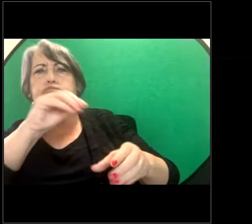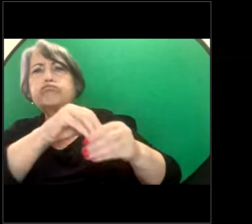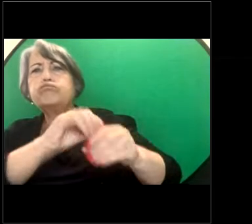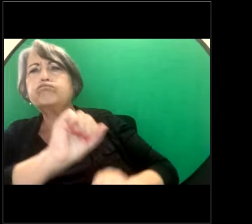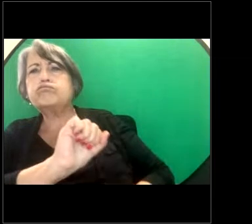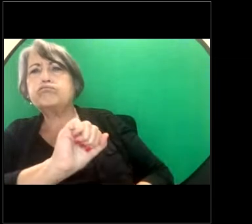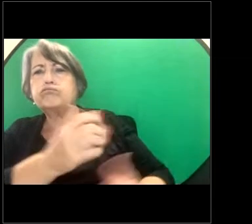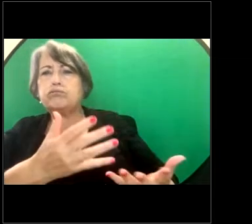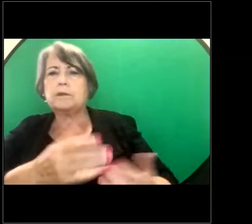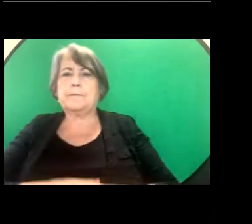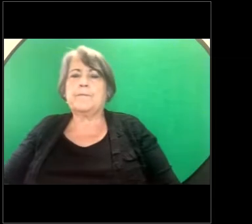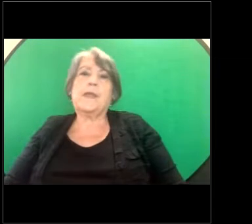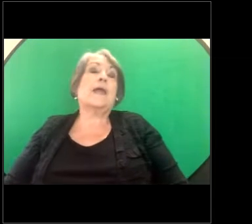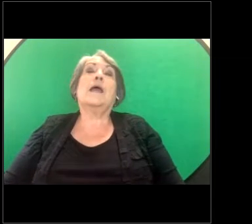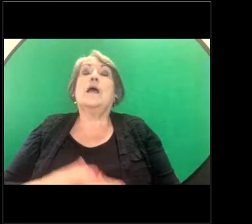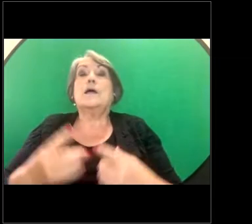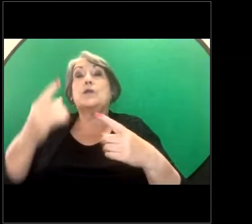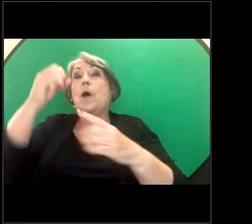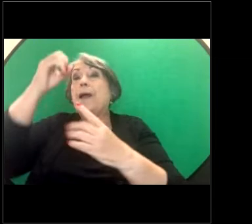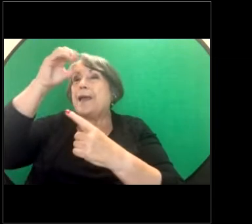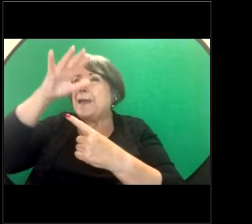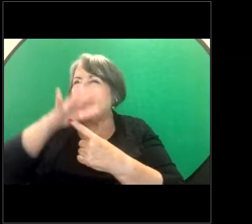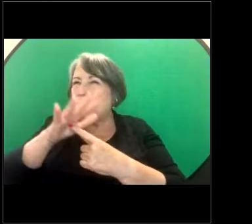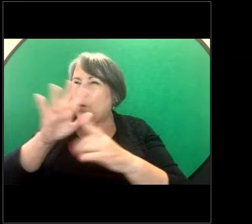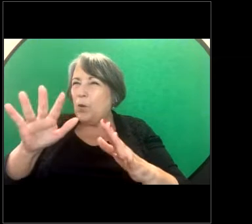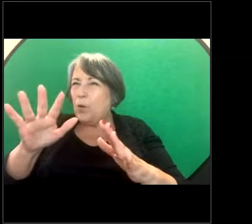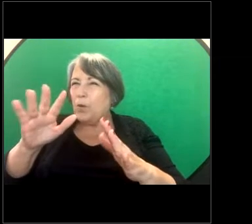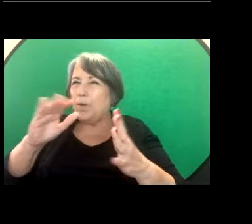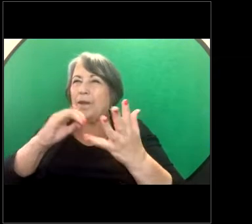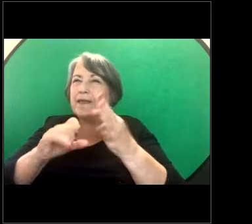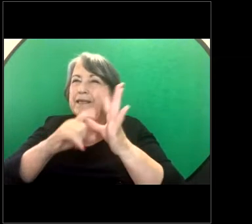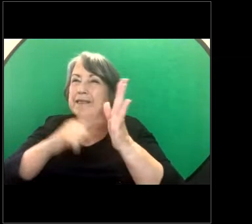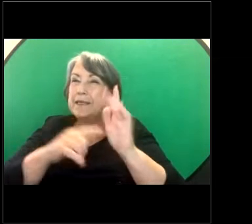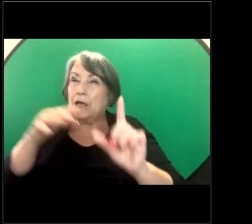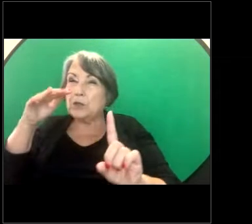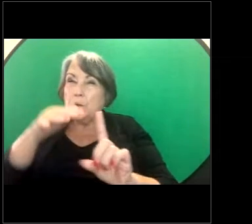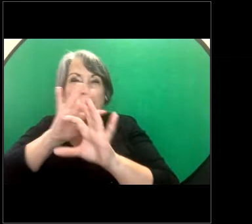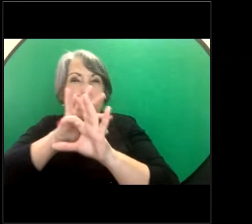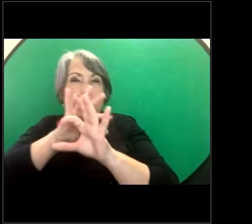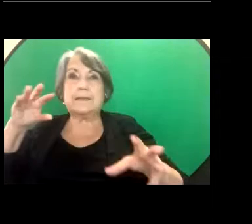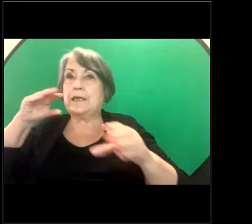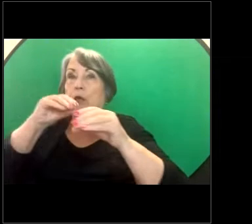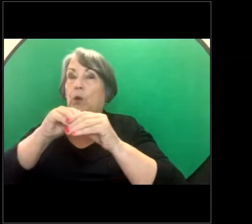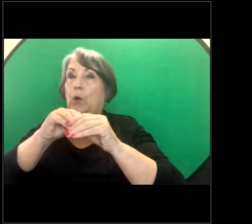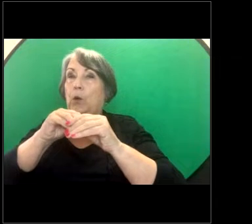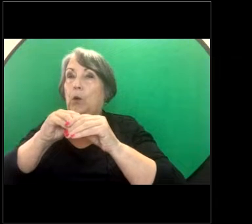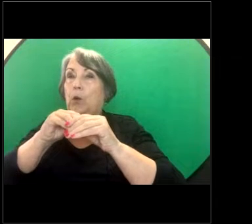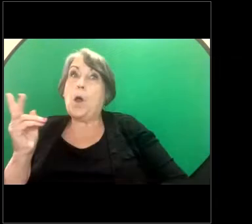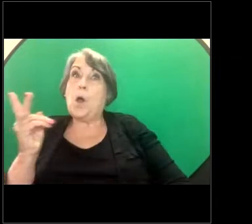So just important to note that sexual harassment doesn't include mutual or consensual conduct of a